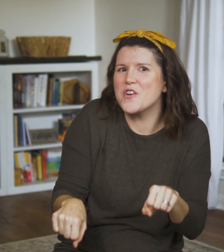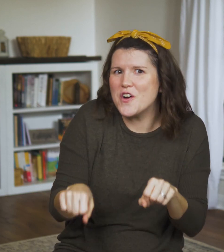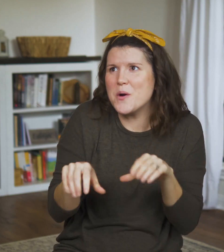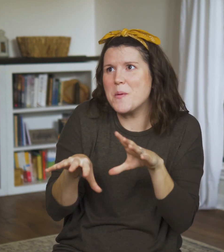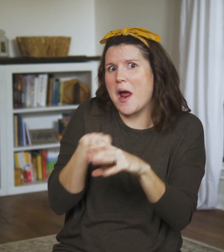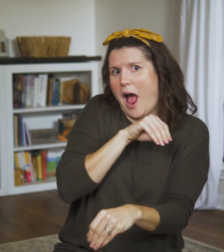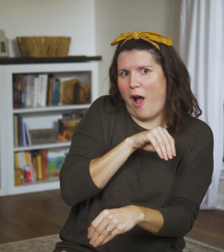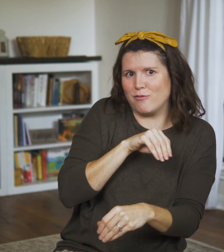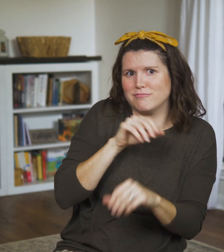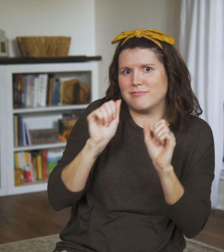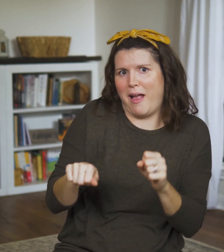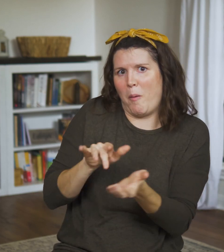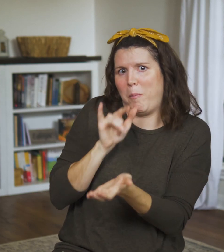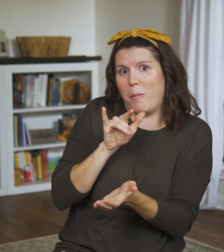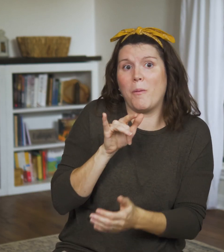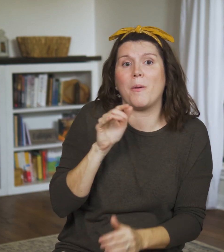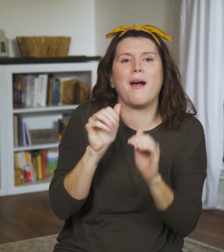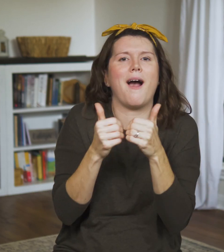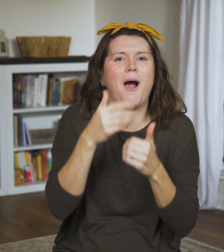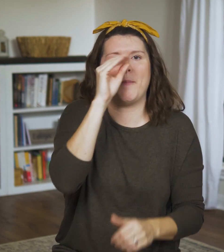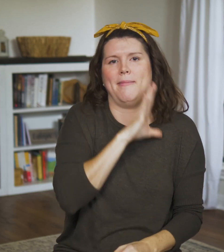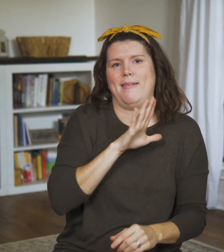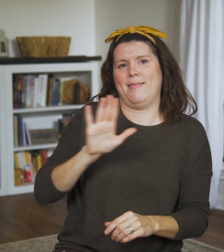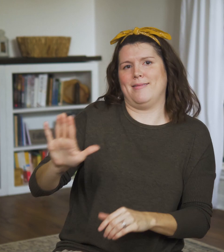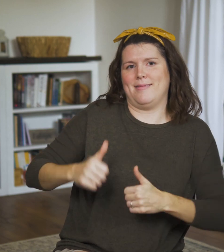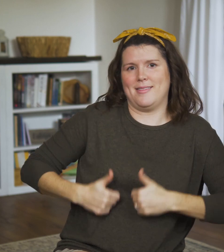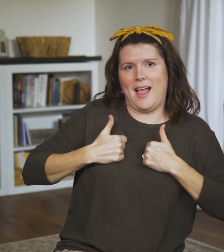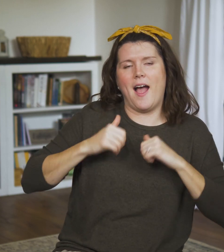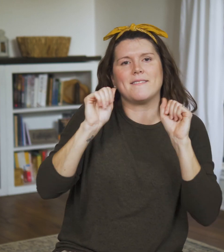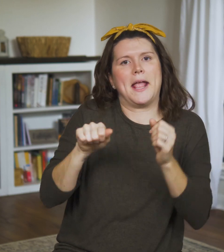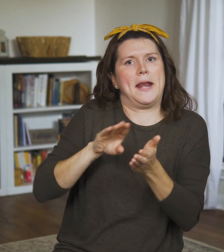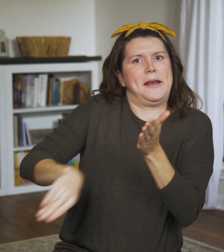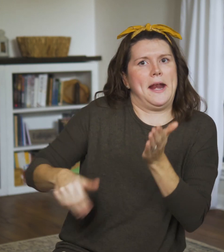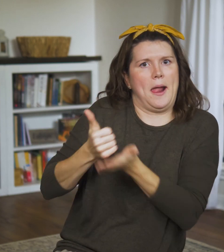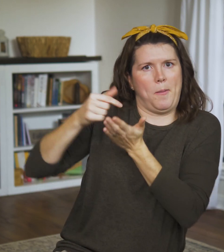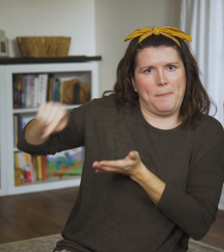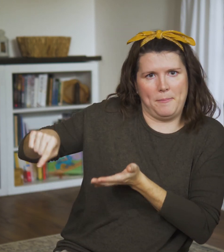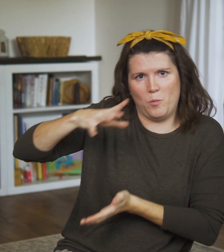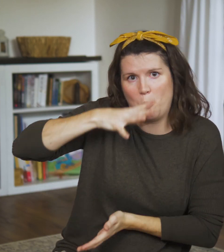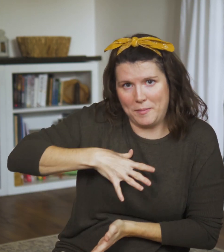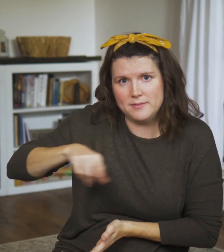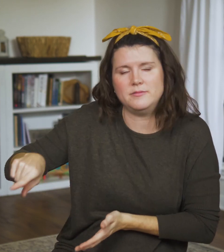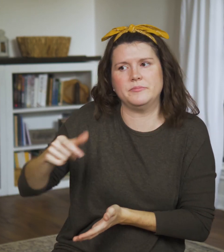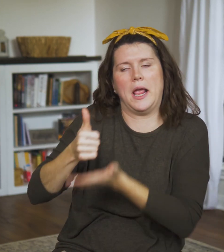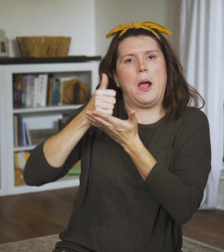By giving back a portion of both, we demonstrate our trust in the God who provides